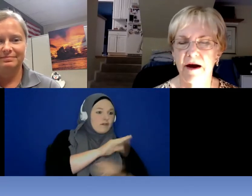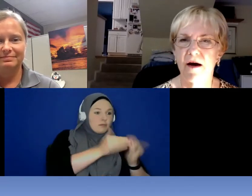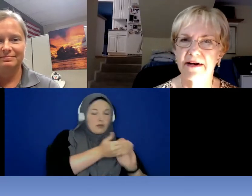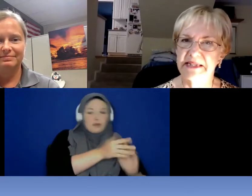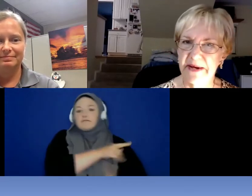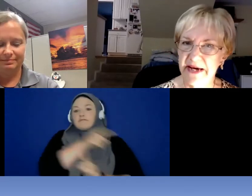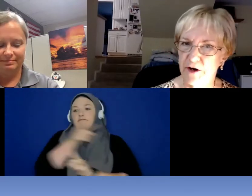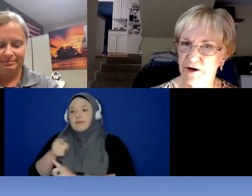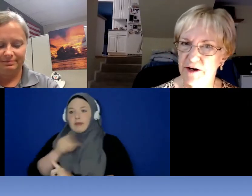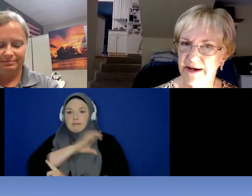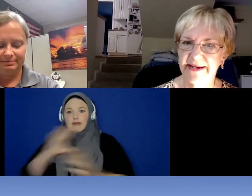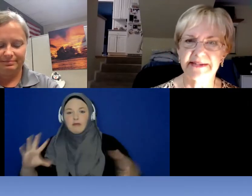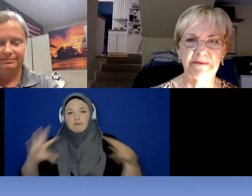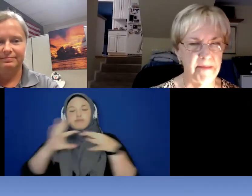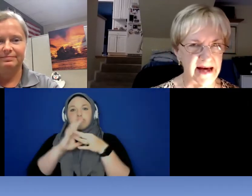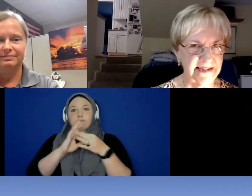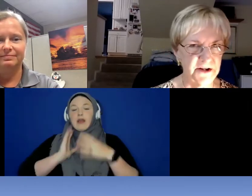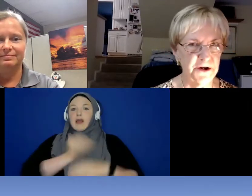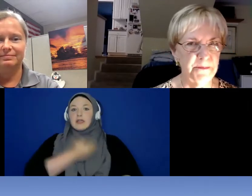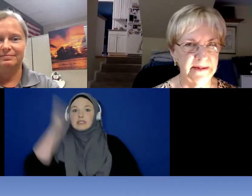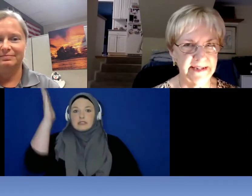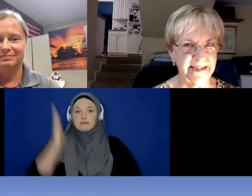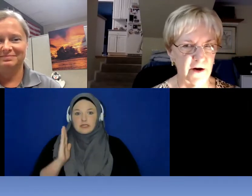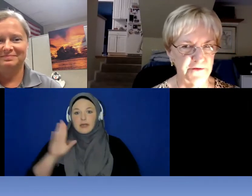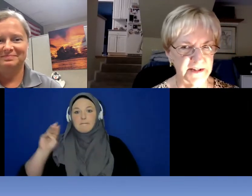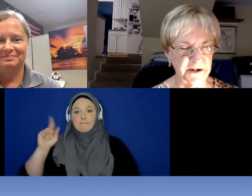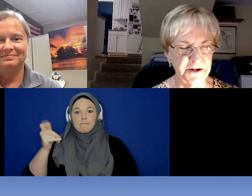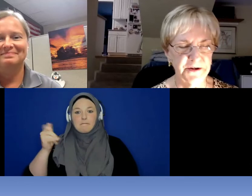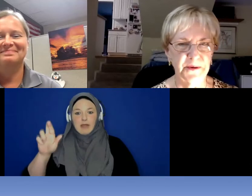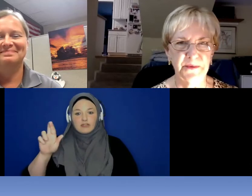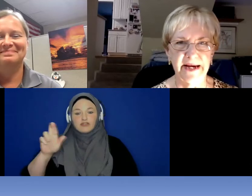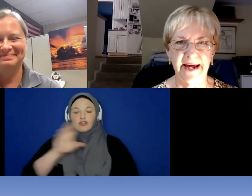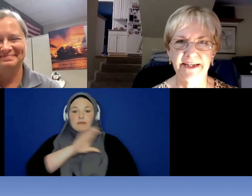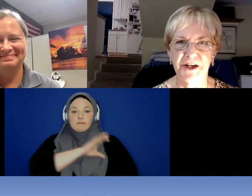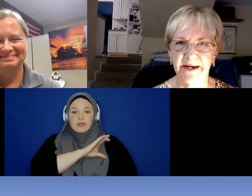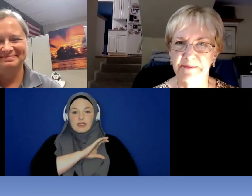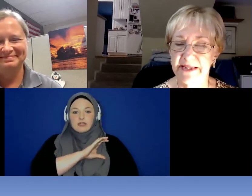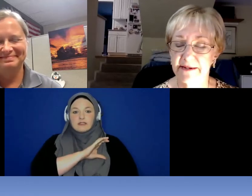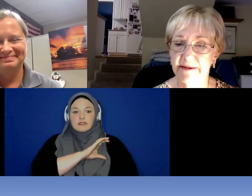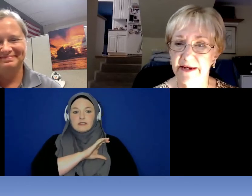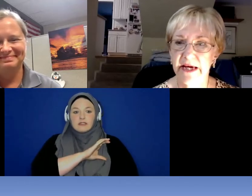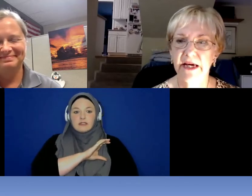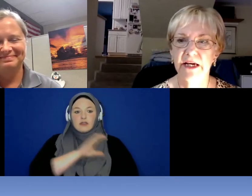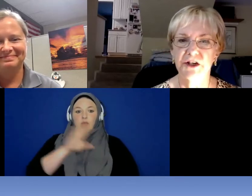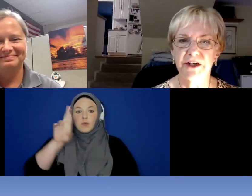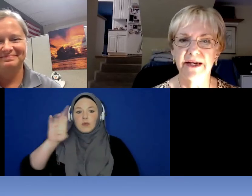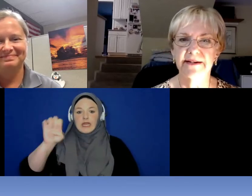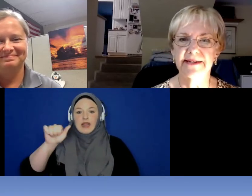our speaker is Master Police officer Reanna Jacobson she is the